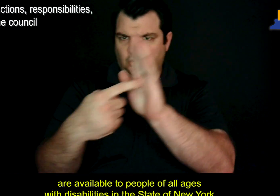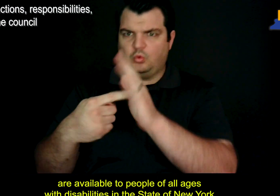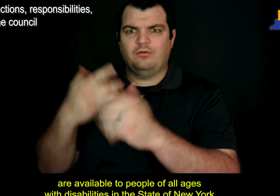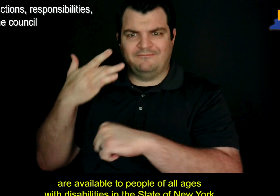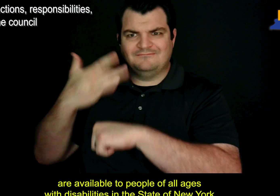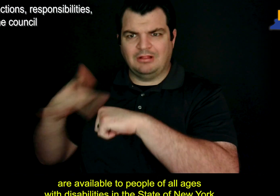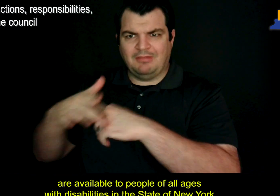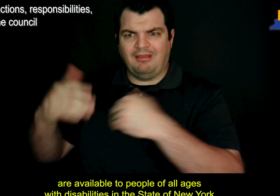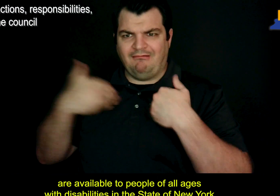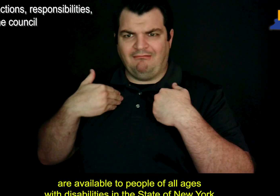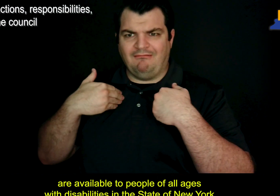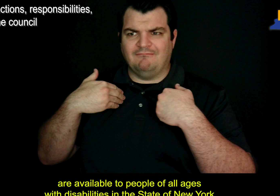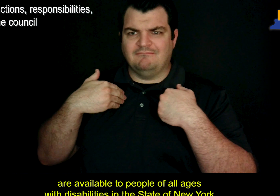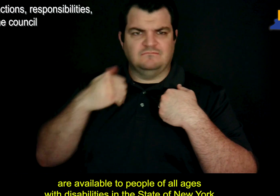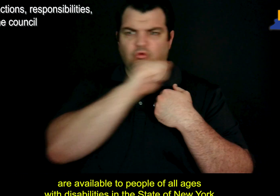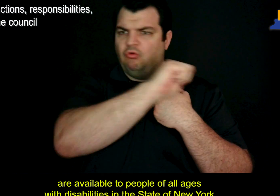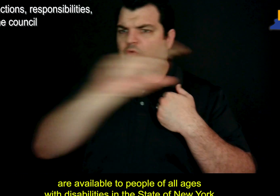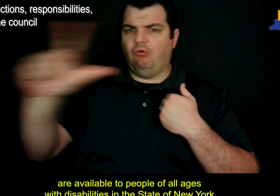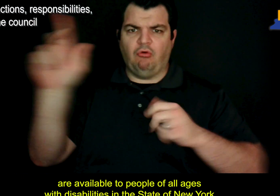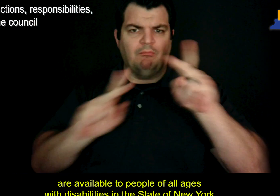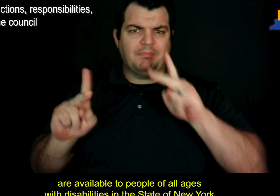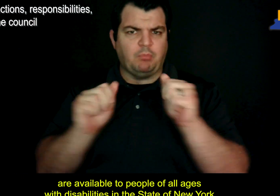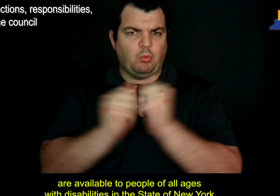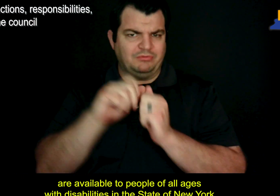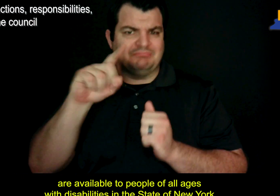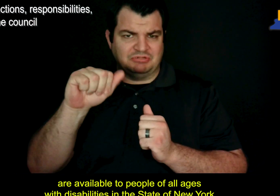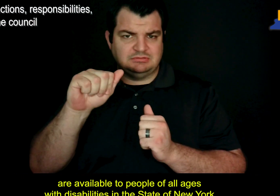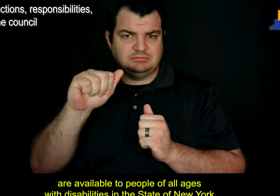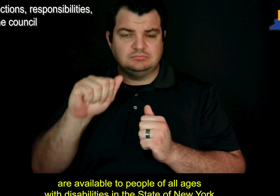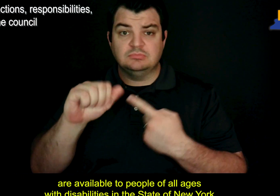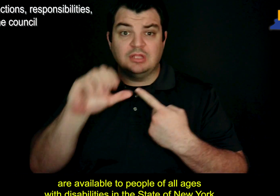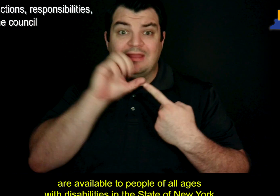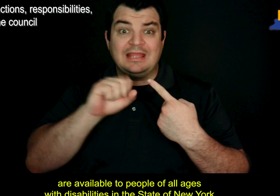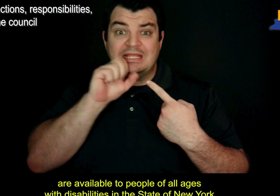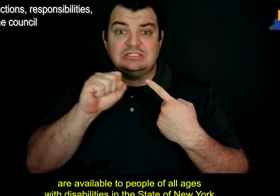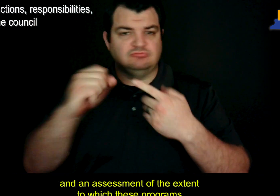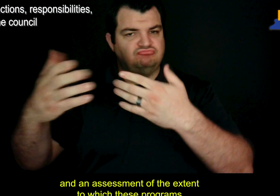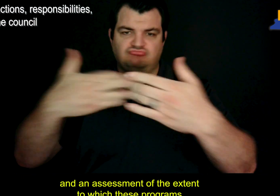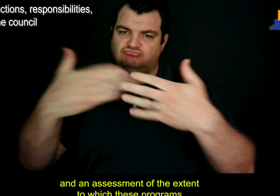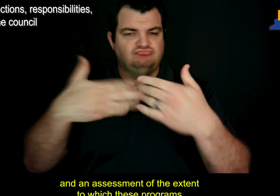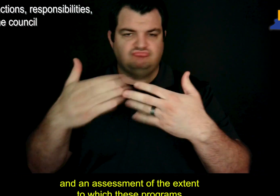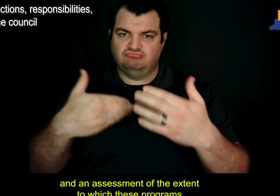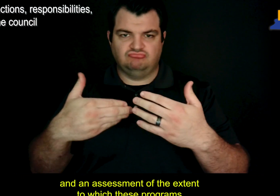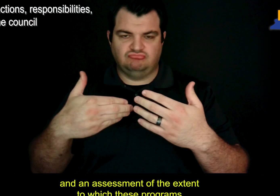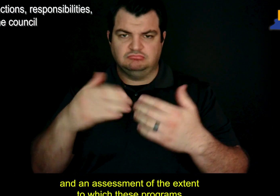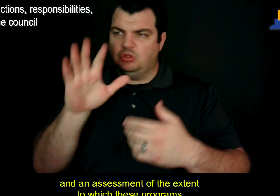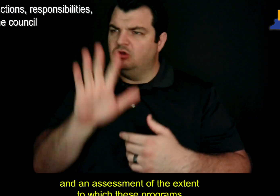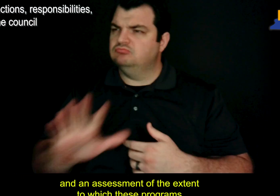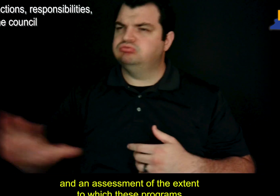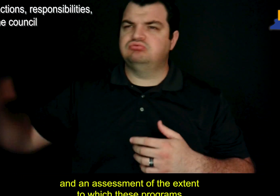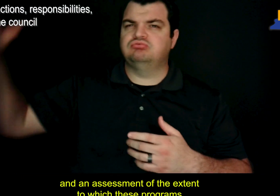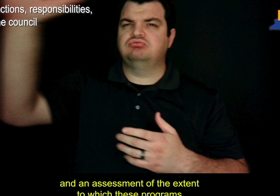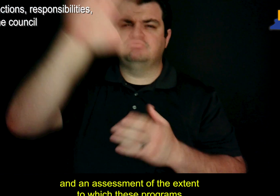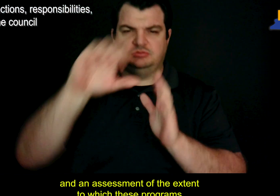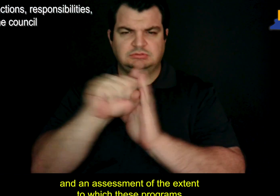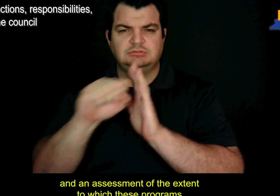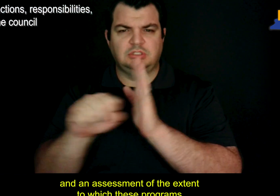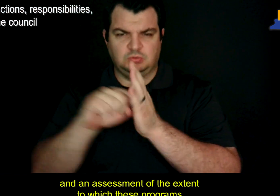are available to people of all ages with disabilities in the State of New York and an assessment of the extent to which these programs